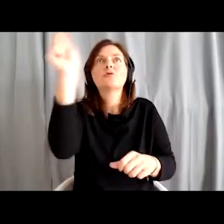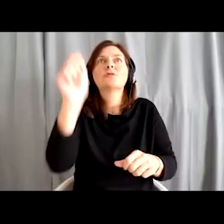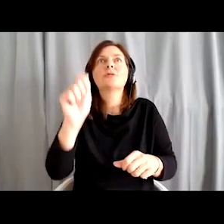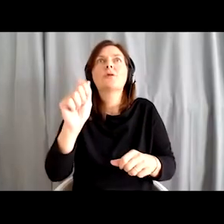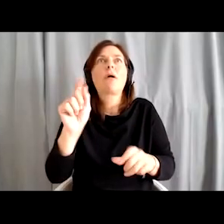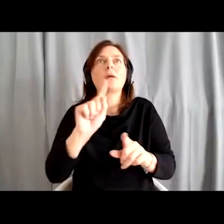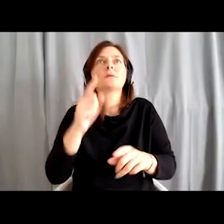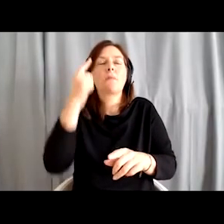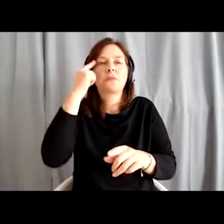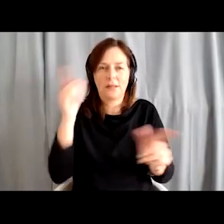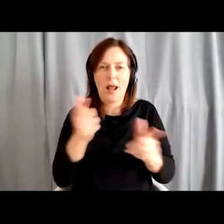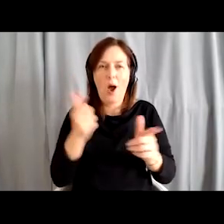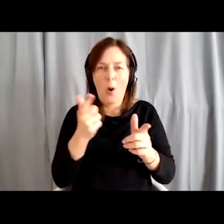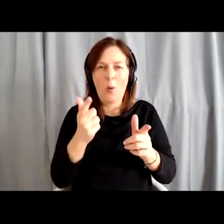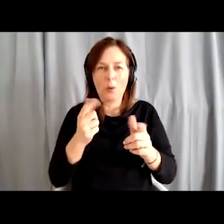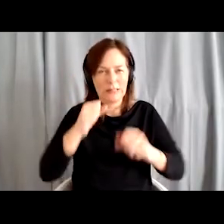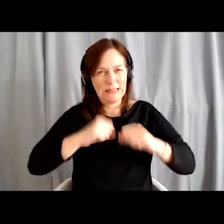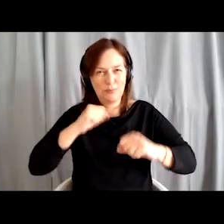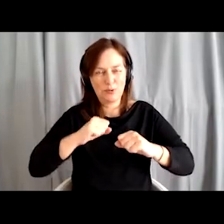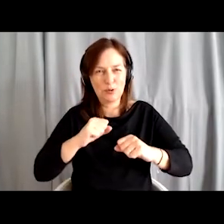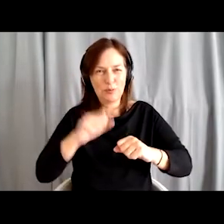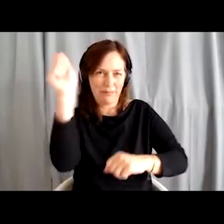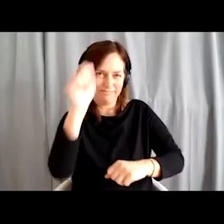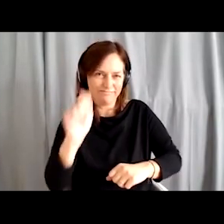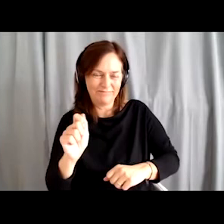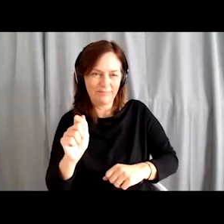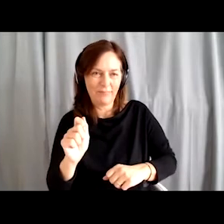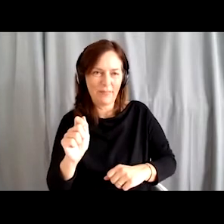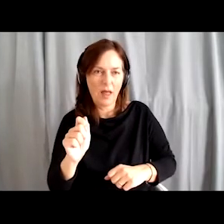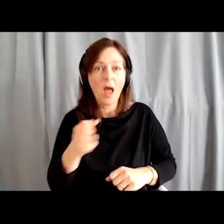I think some people do not want to come here at all,